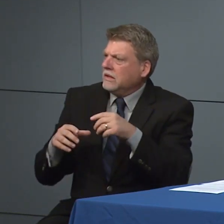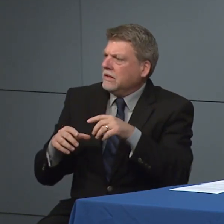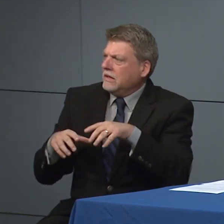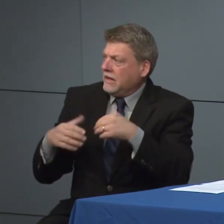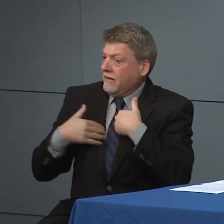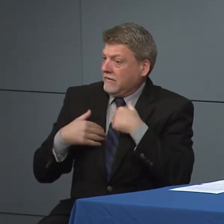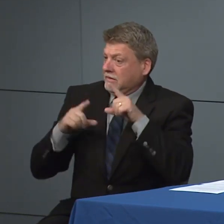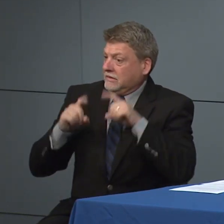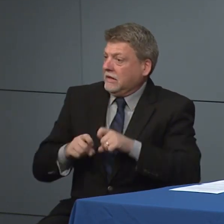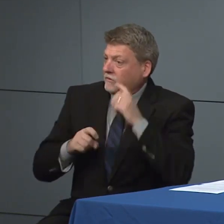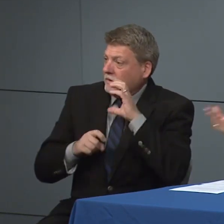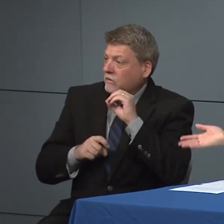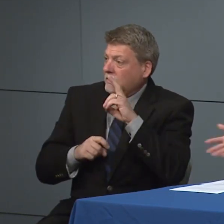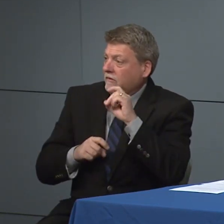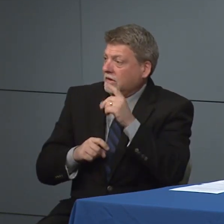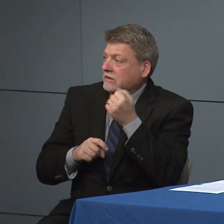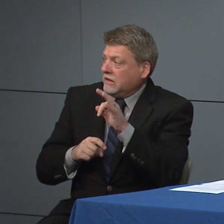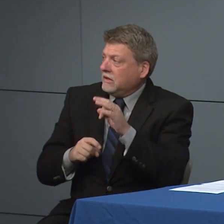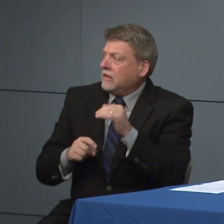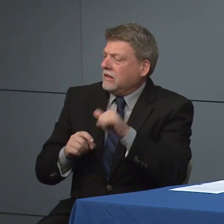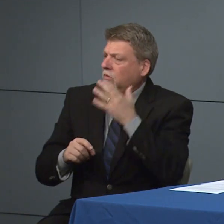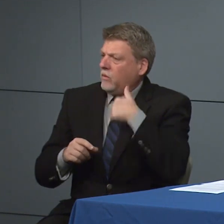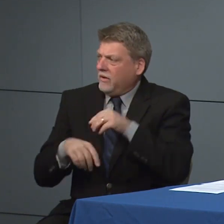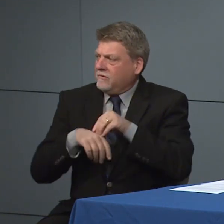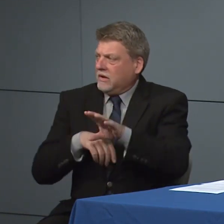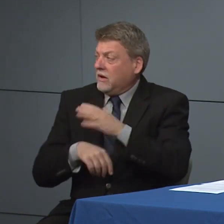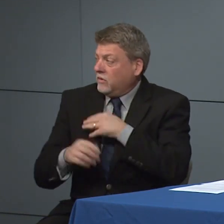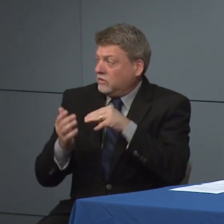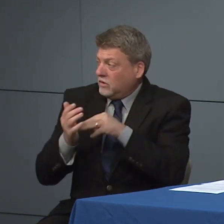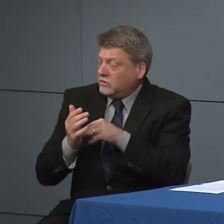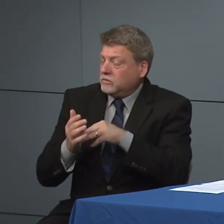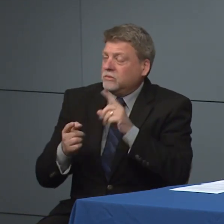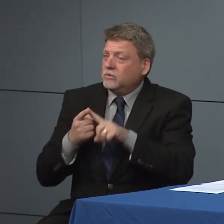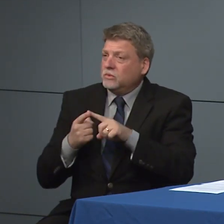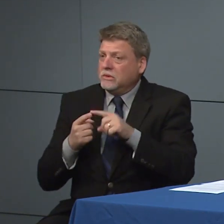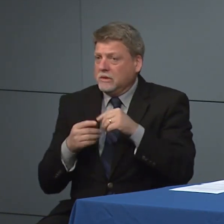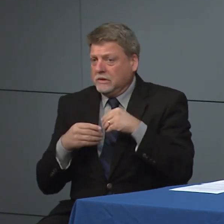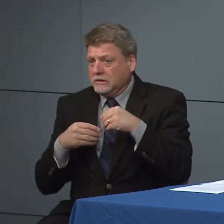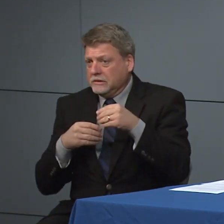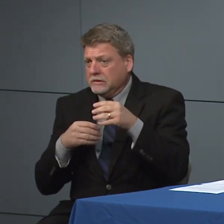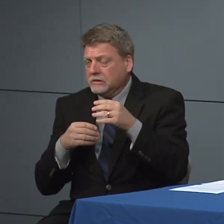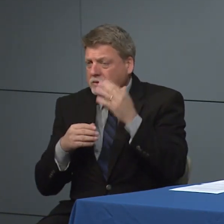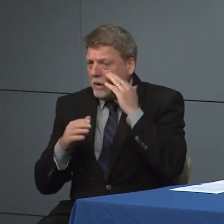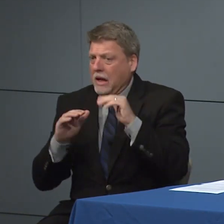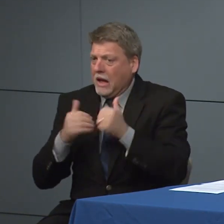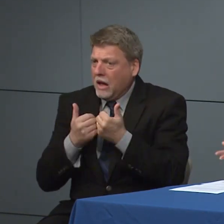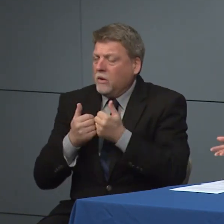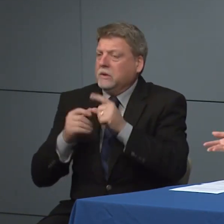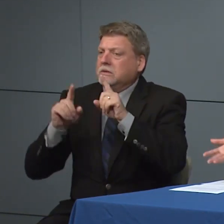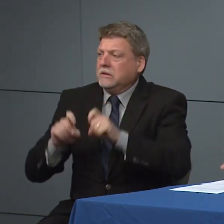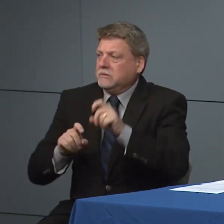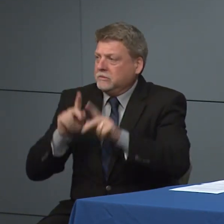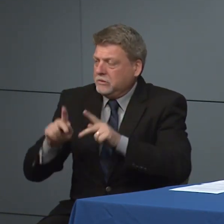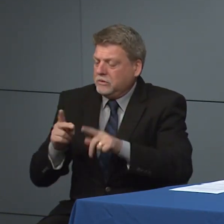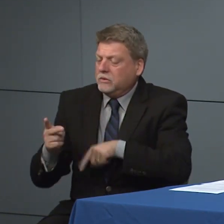provide I got is for their providers to help navigate that and to be able to to increase access to the sample collection